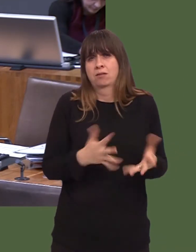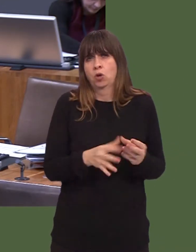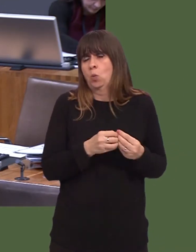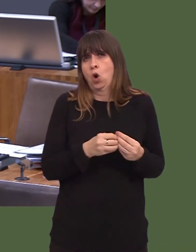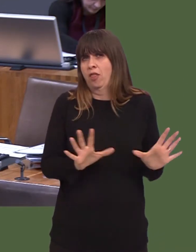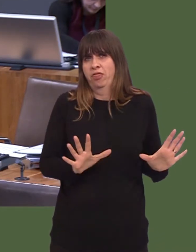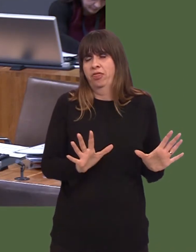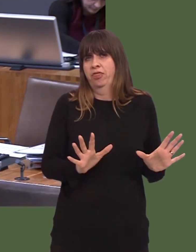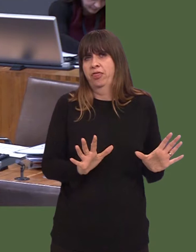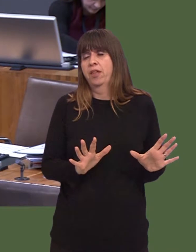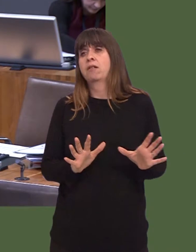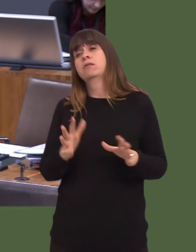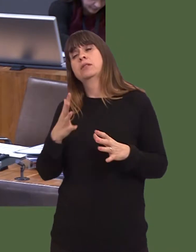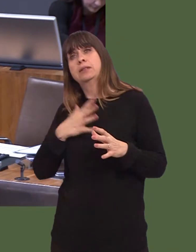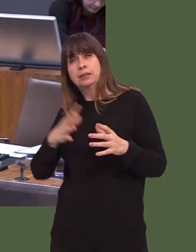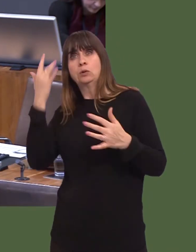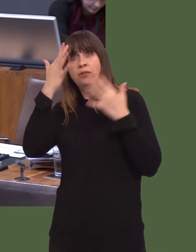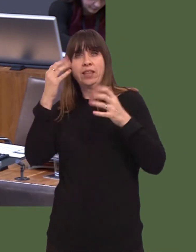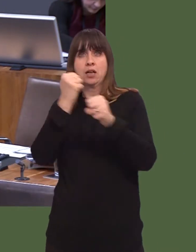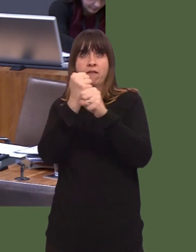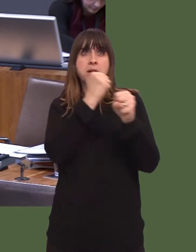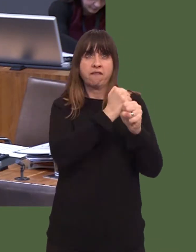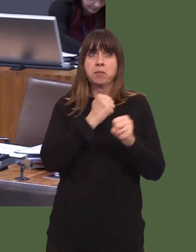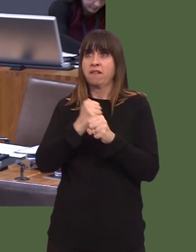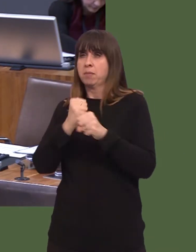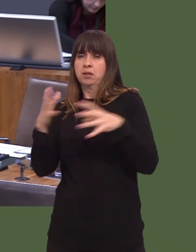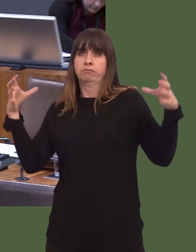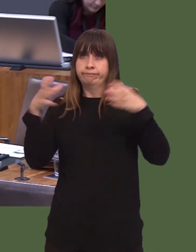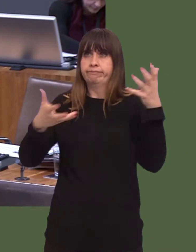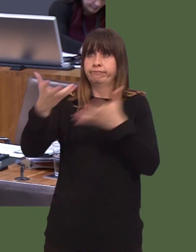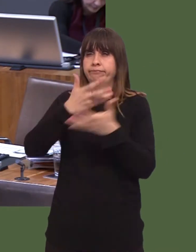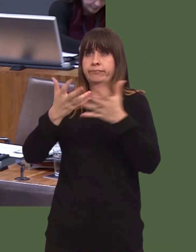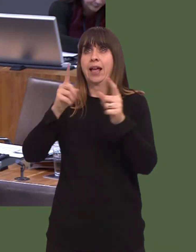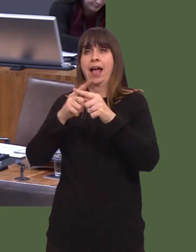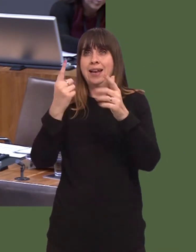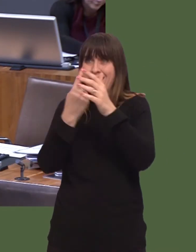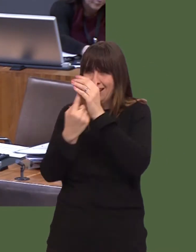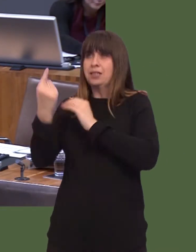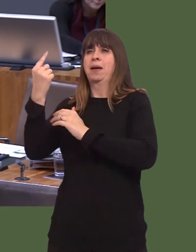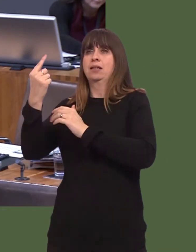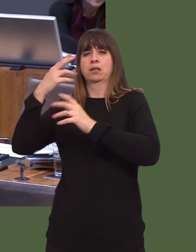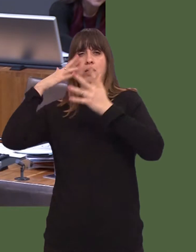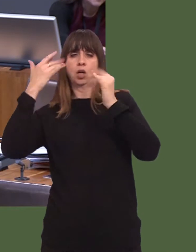UK Governments and, importantly, an independent adjudication body that polices those rulesóa court.